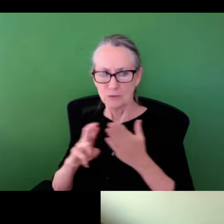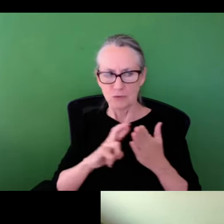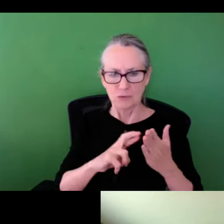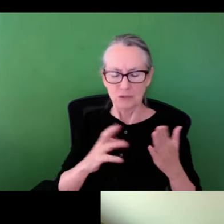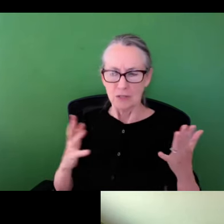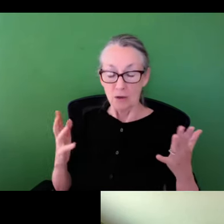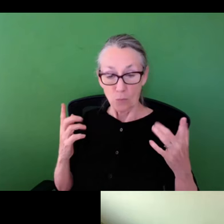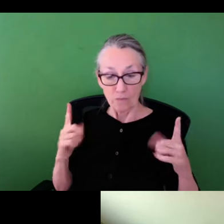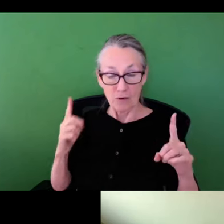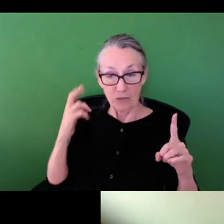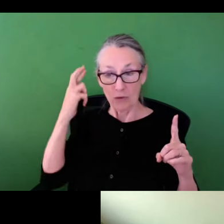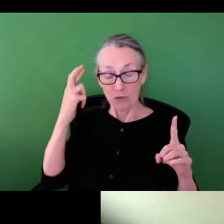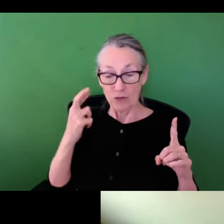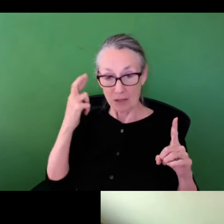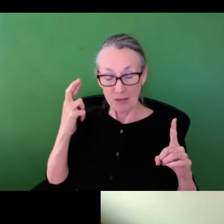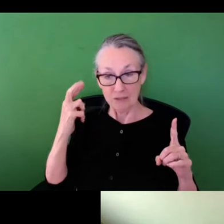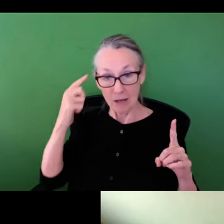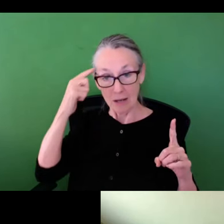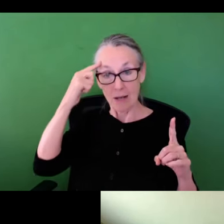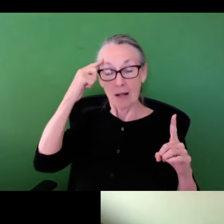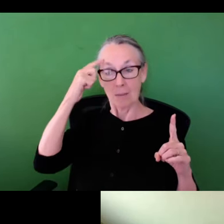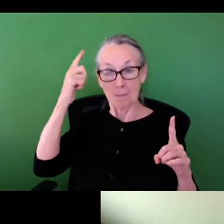in the literature in terms of